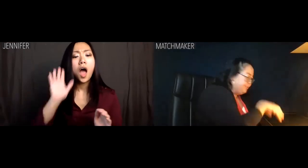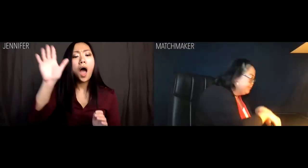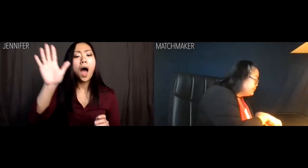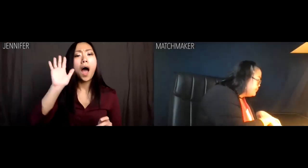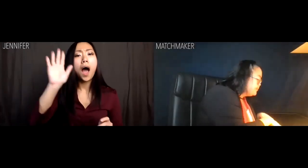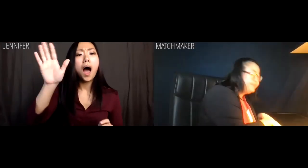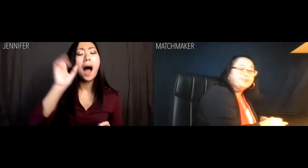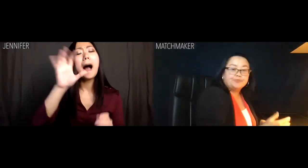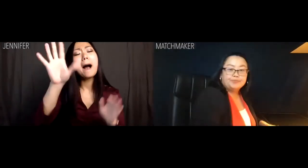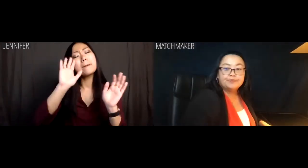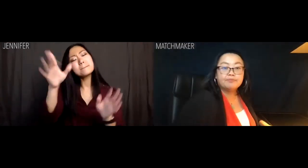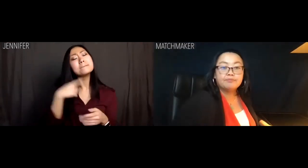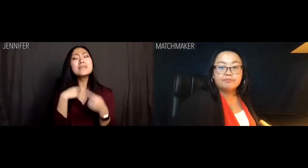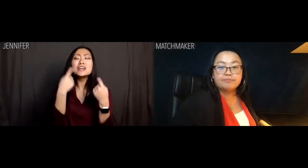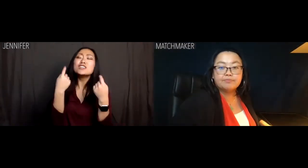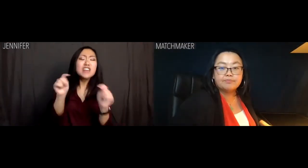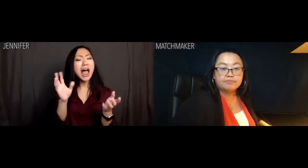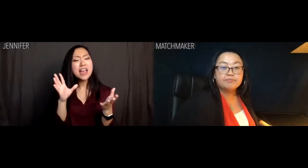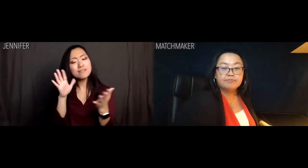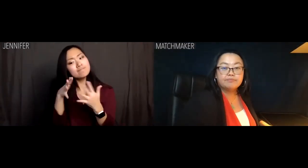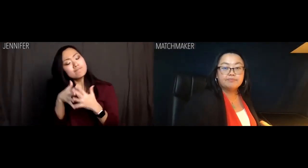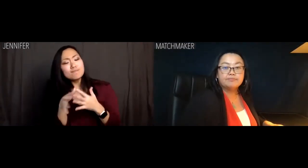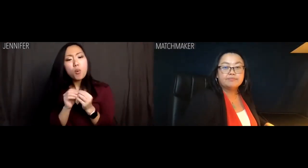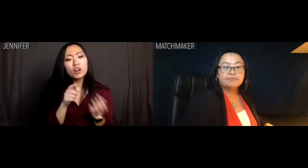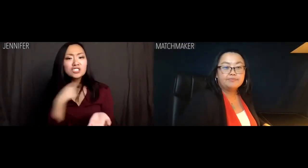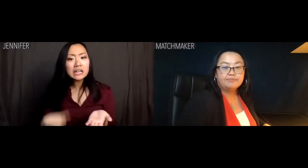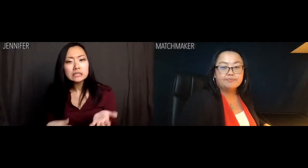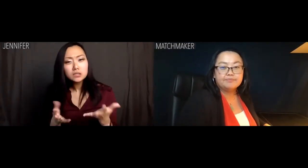Jennifer: Excuse me, I'm trying to be more Chinese?